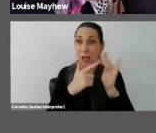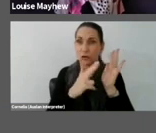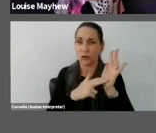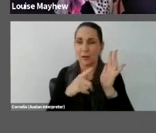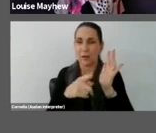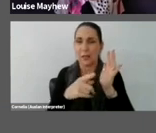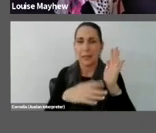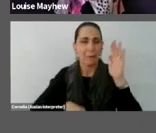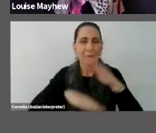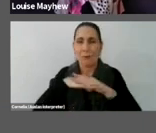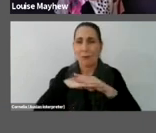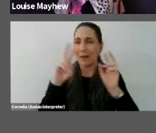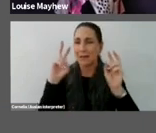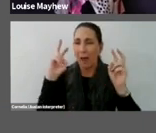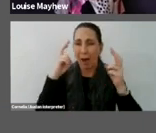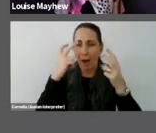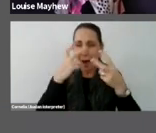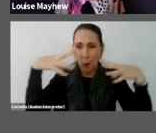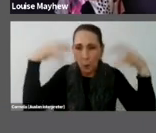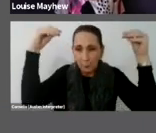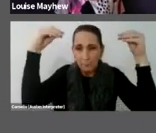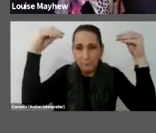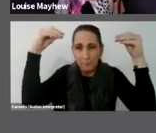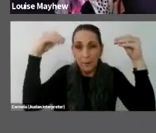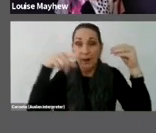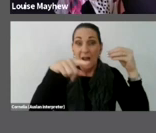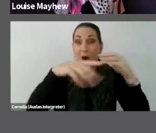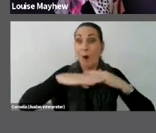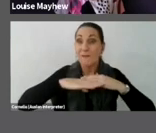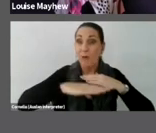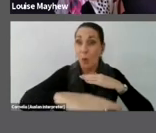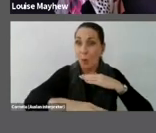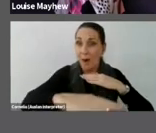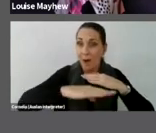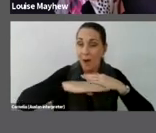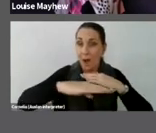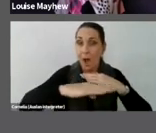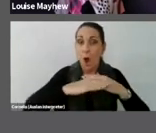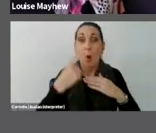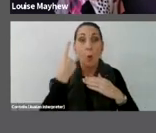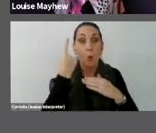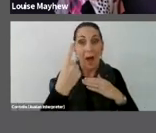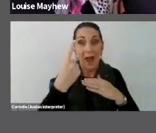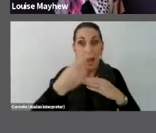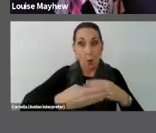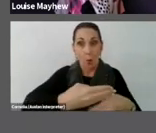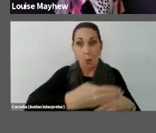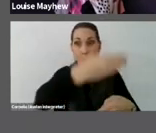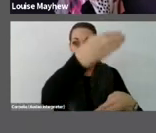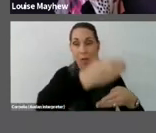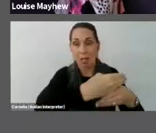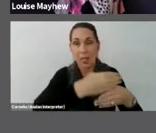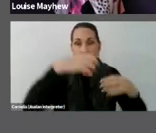darkened gallery, along the floor and one wall flashing bars of light shift